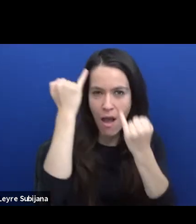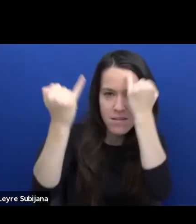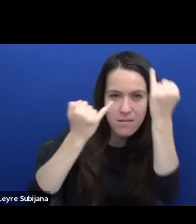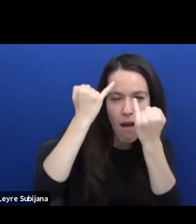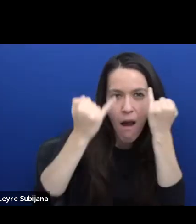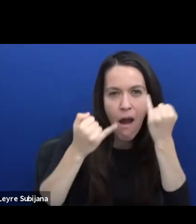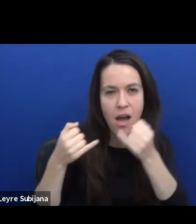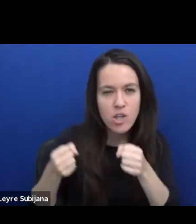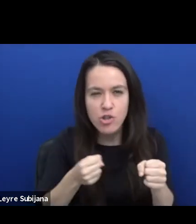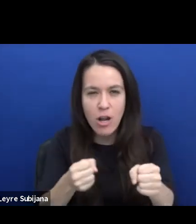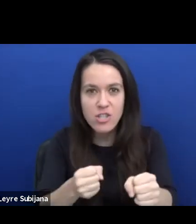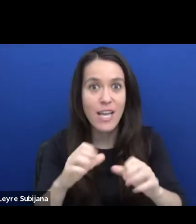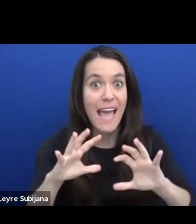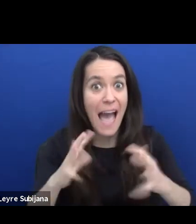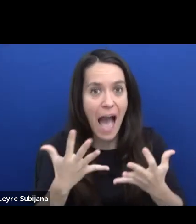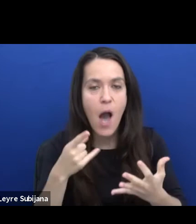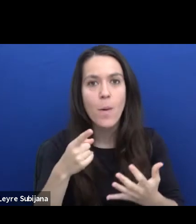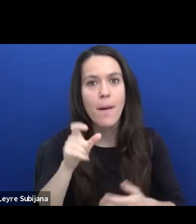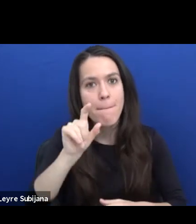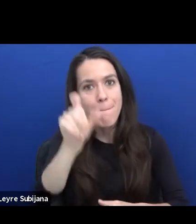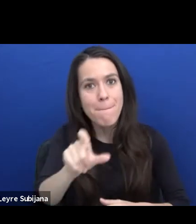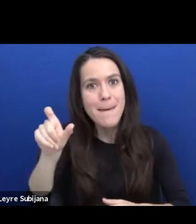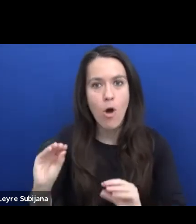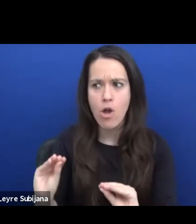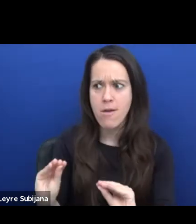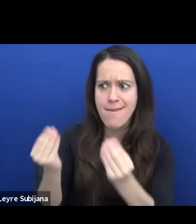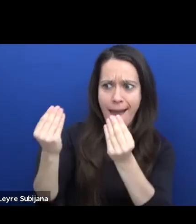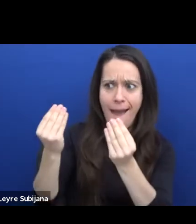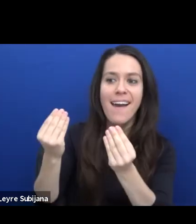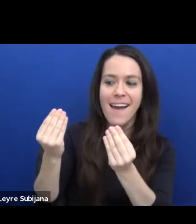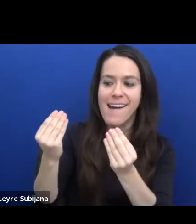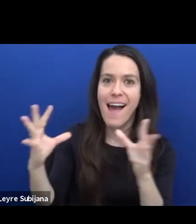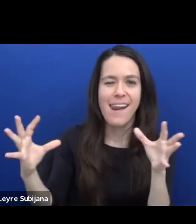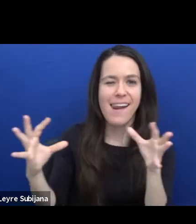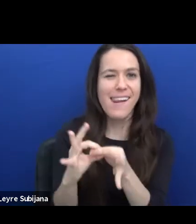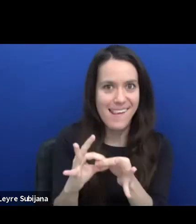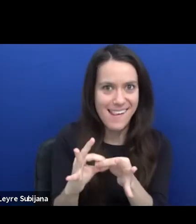back to young people, back to young people or back to young people